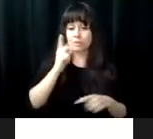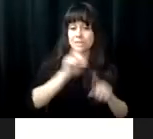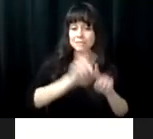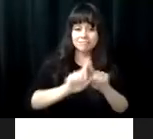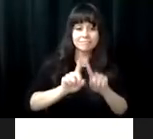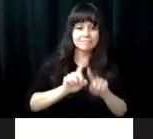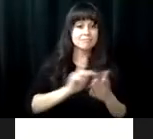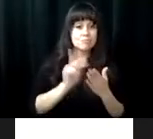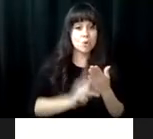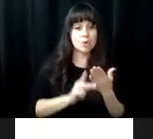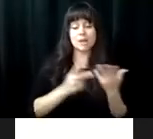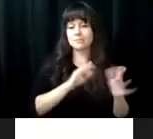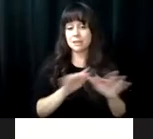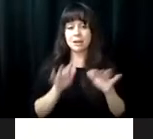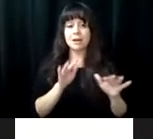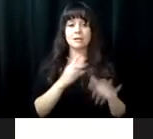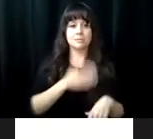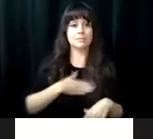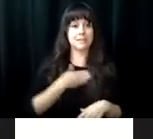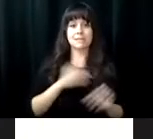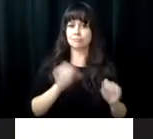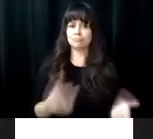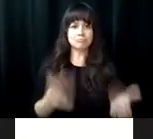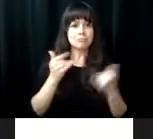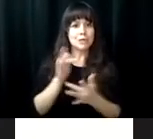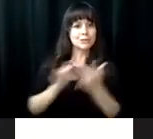We invite anyone who is interested in seeing what our program